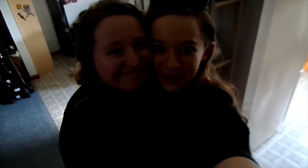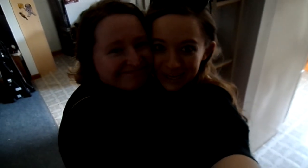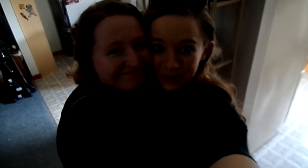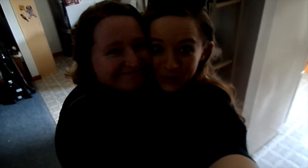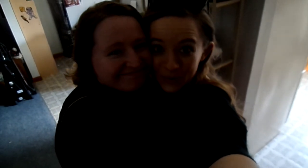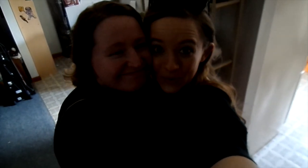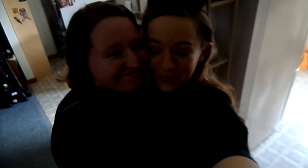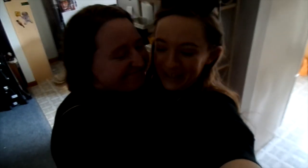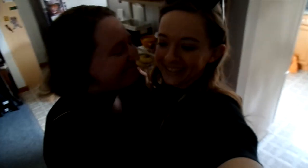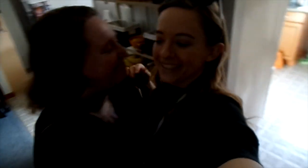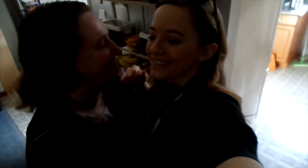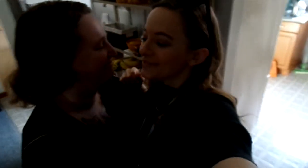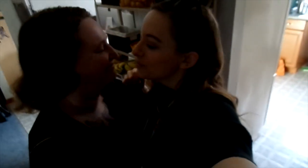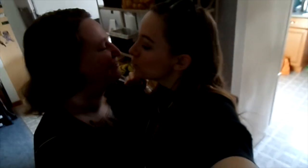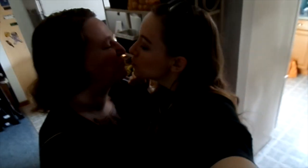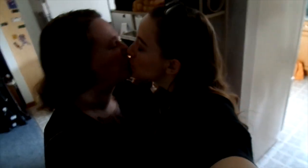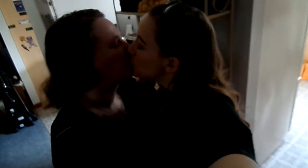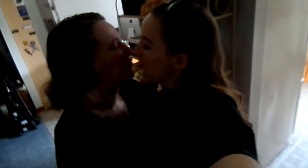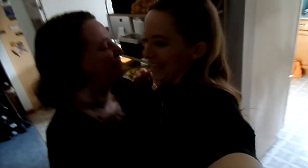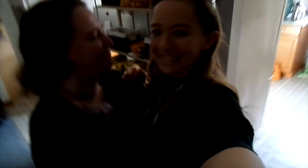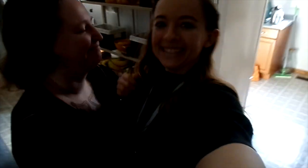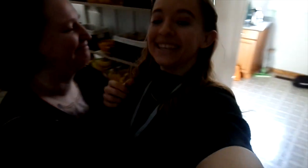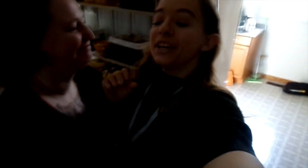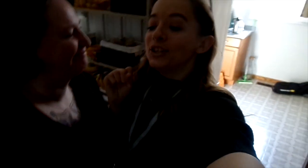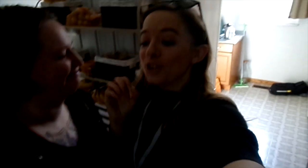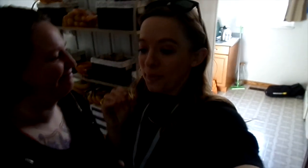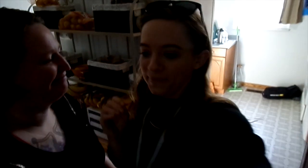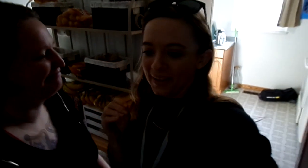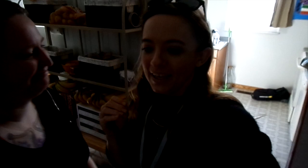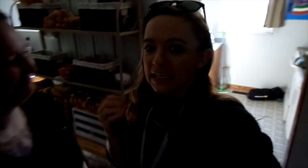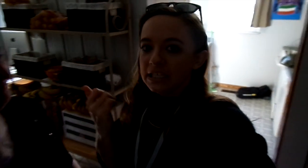(kisses)